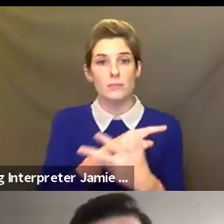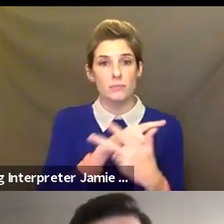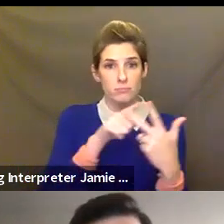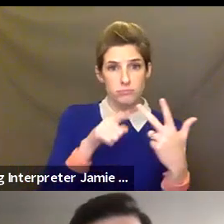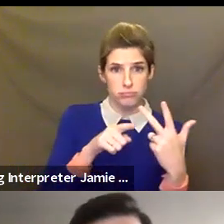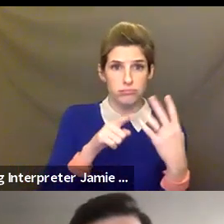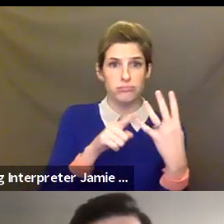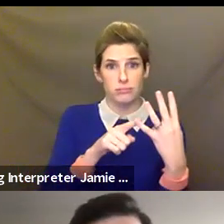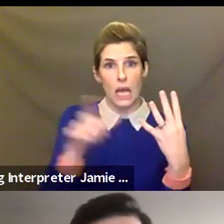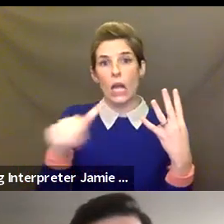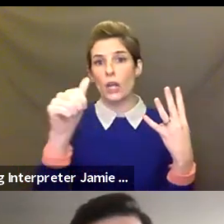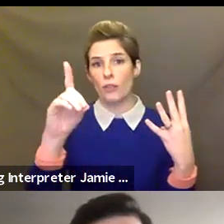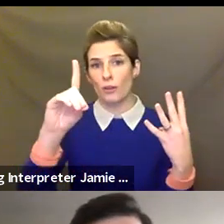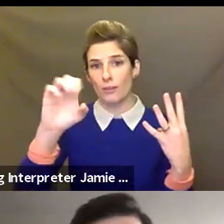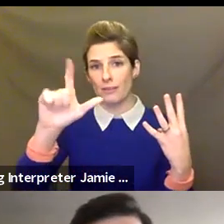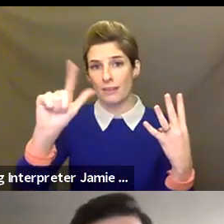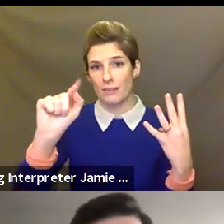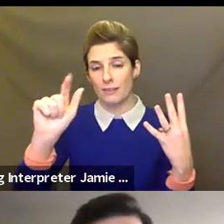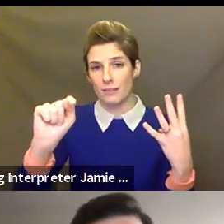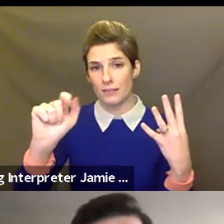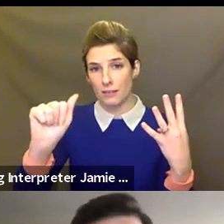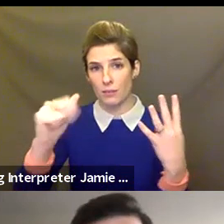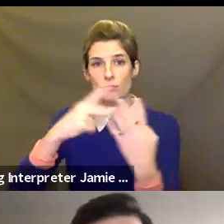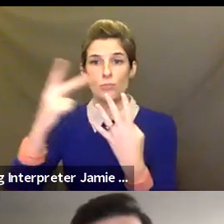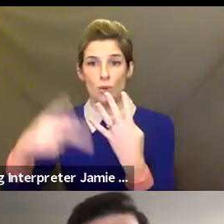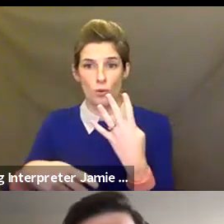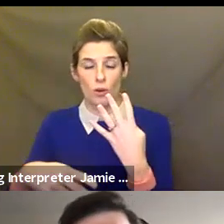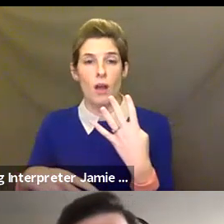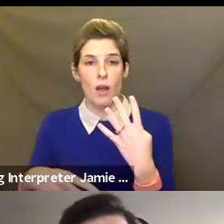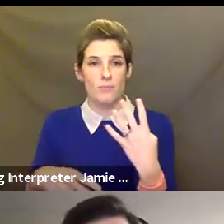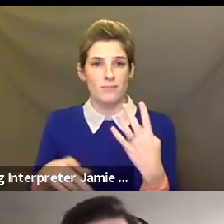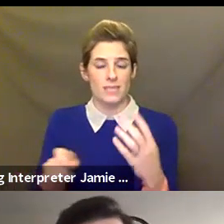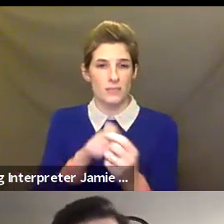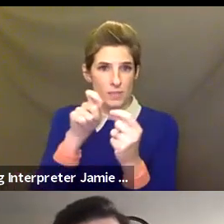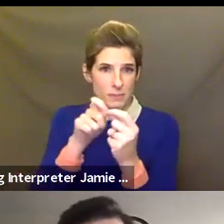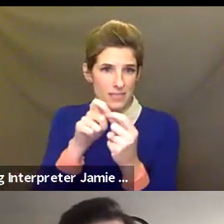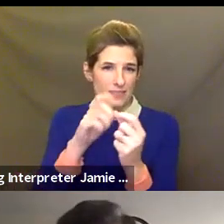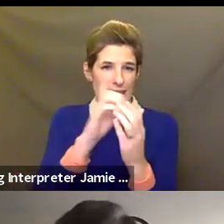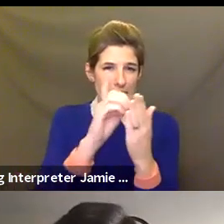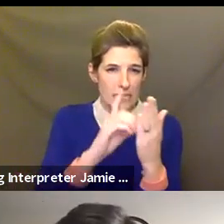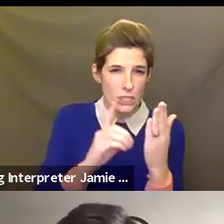Delta, but working through a digital platform using dance